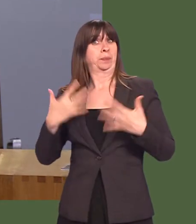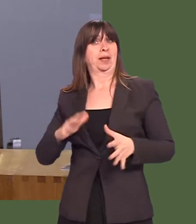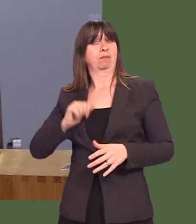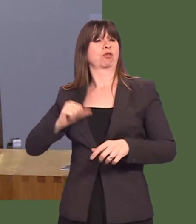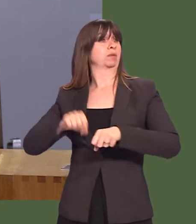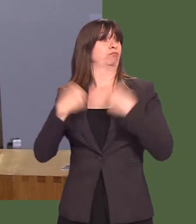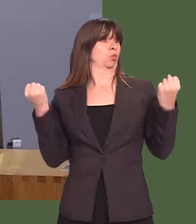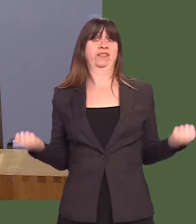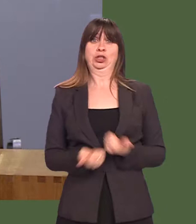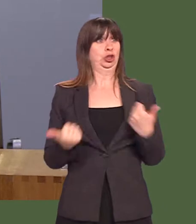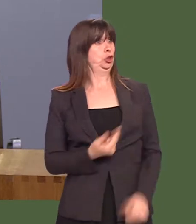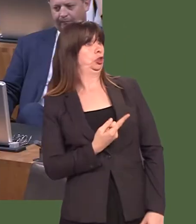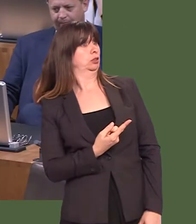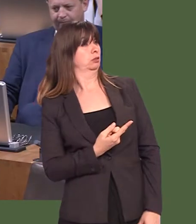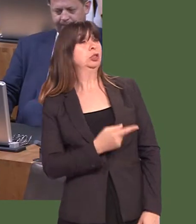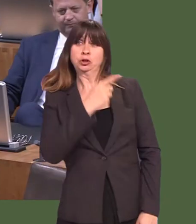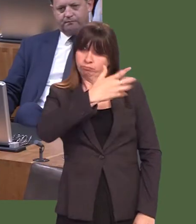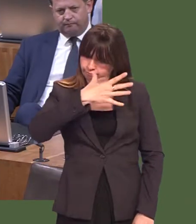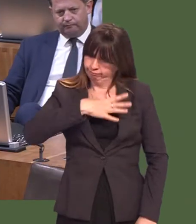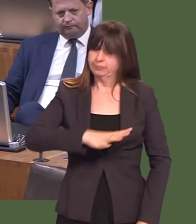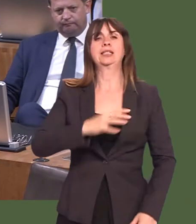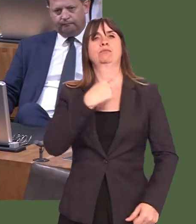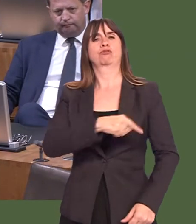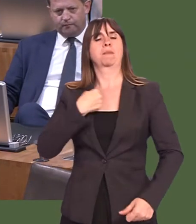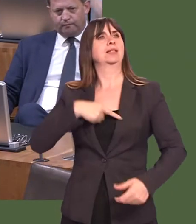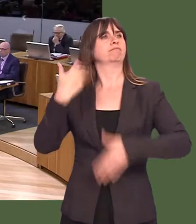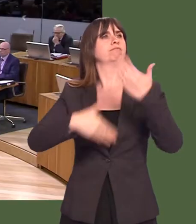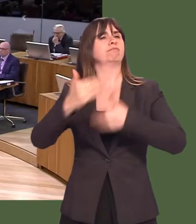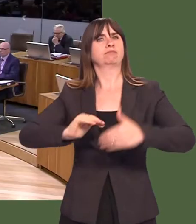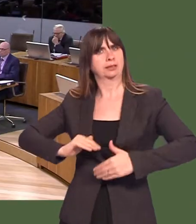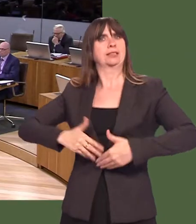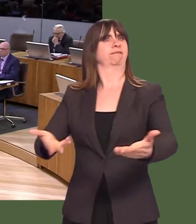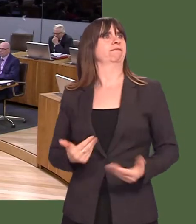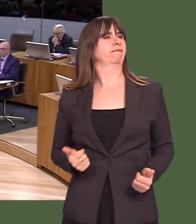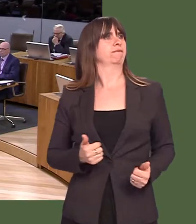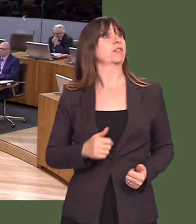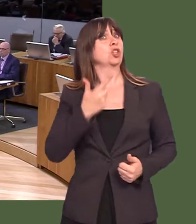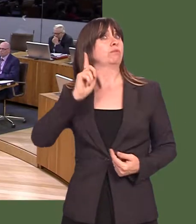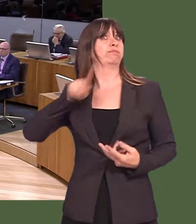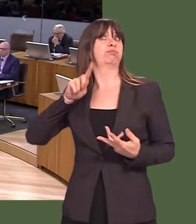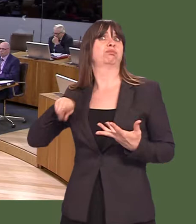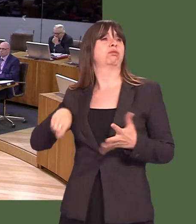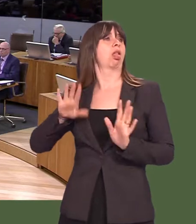Donít you think that itís about time you delivered on that promise, and the others in that manifesto that you didnít keep?